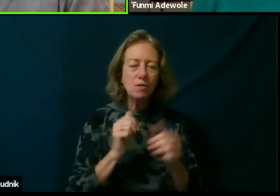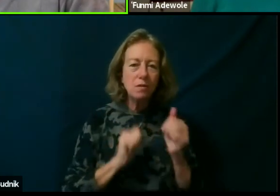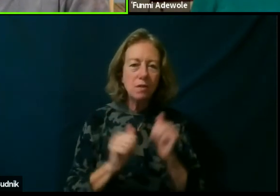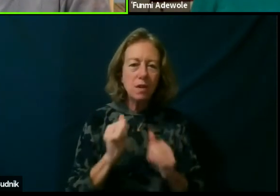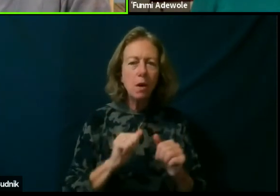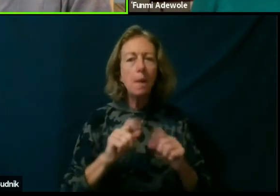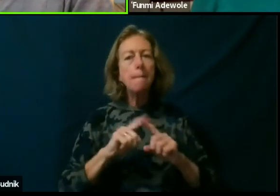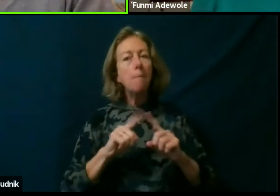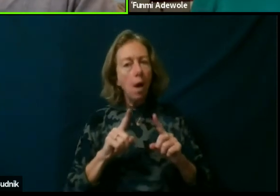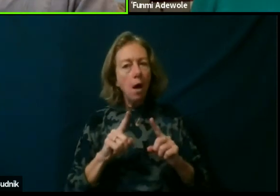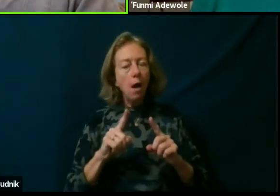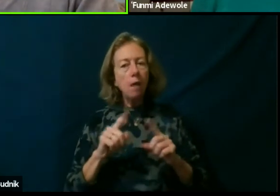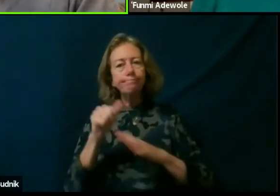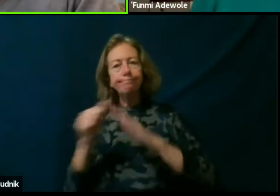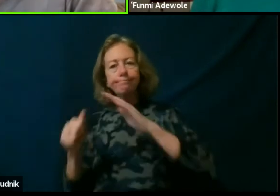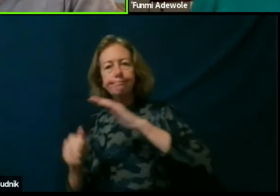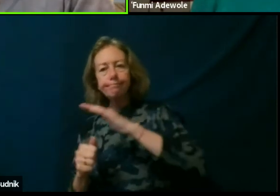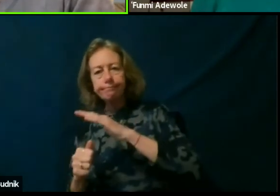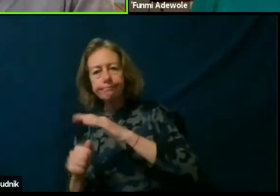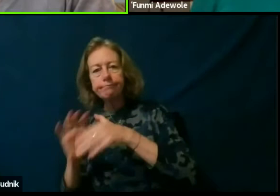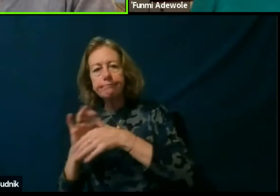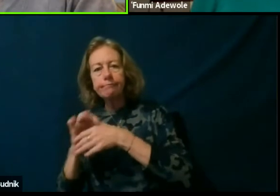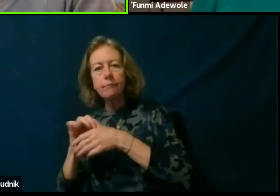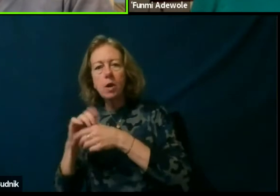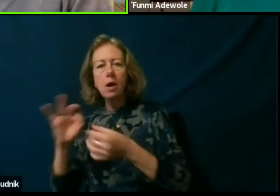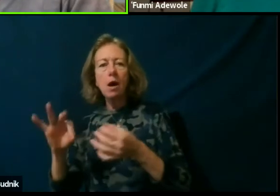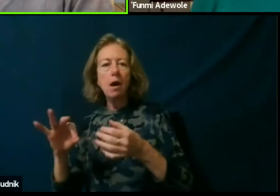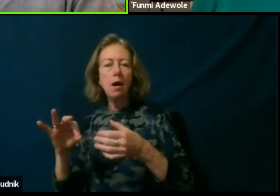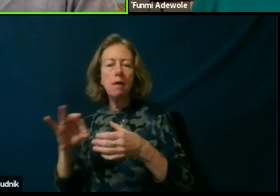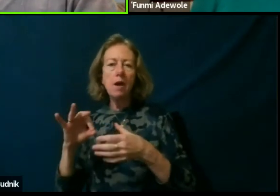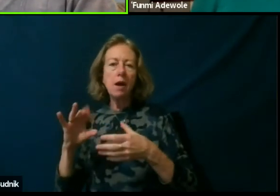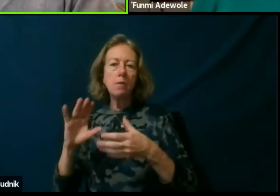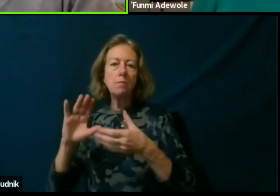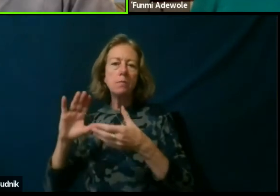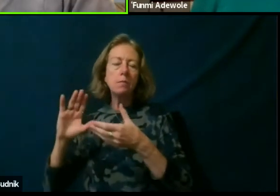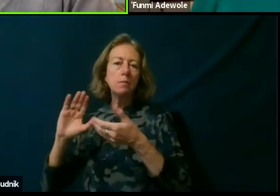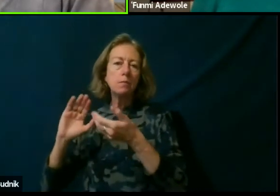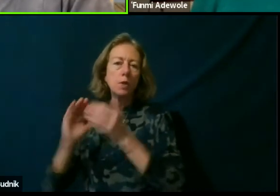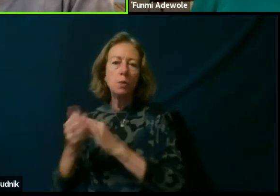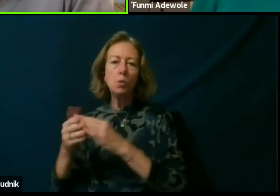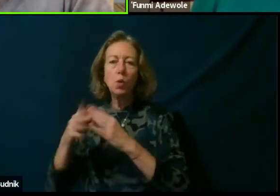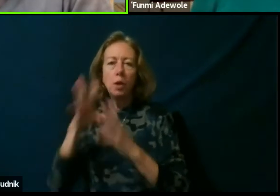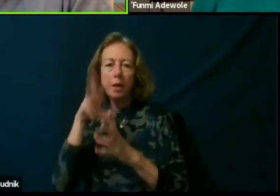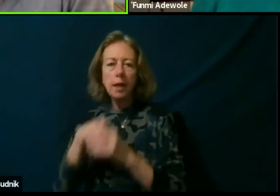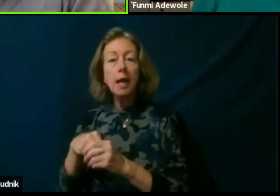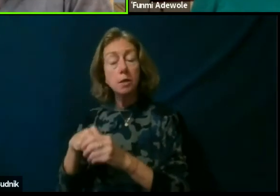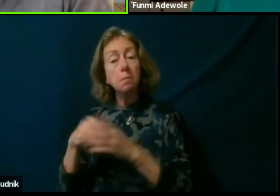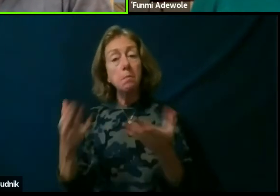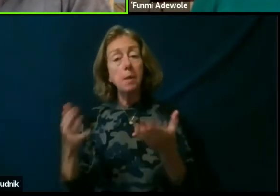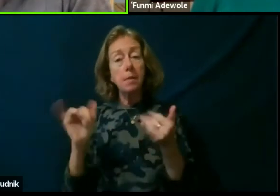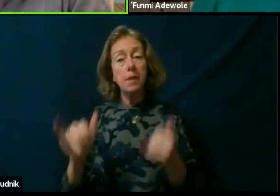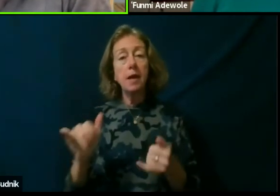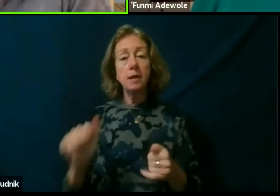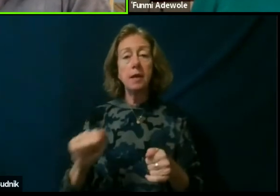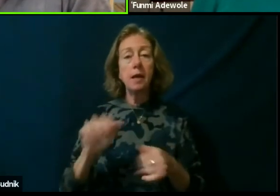but fall within the context of community engagement, perhaps dramaturgy can help us to start thinking in terms of other bigger issues